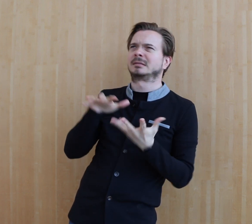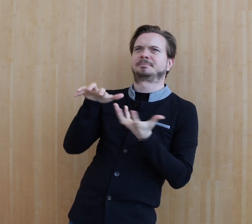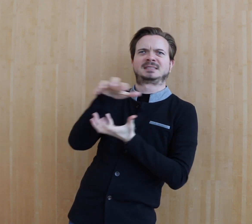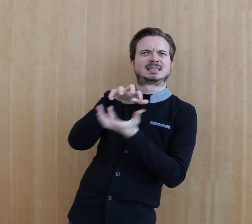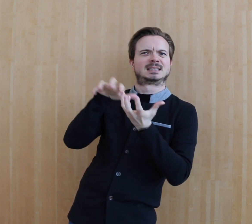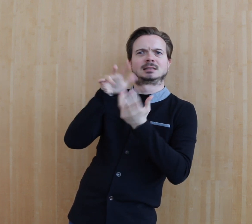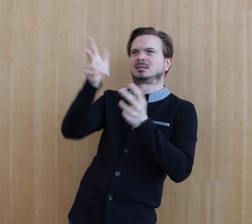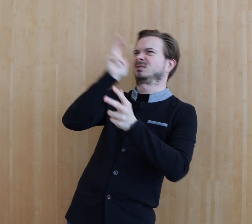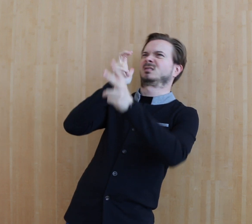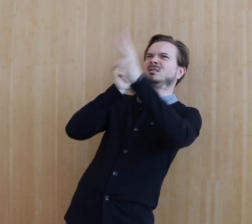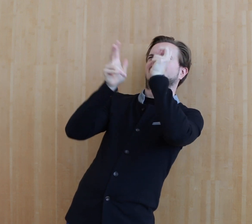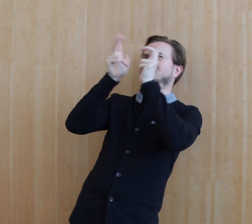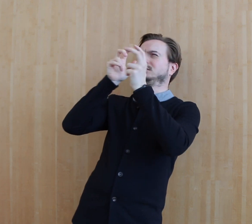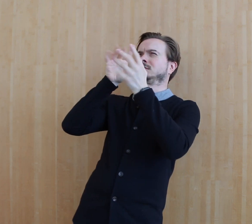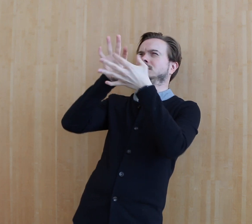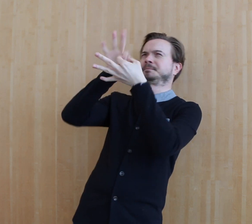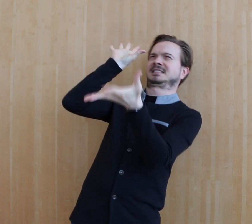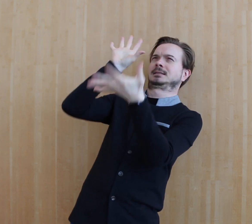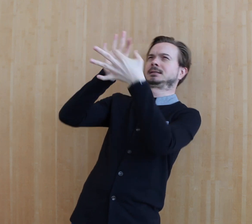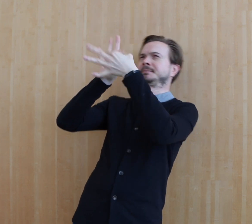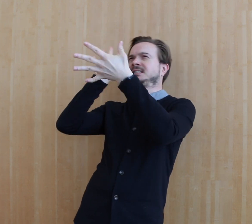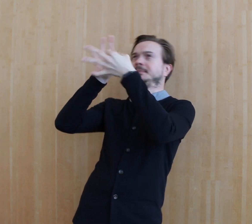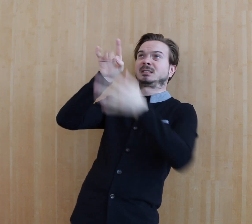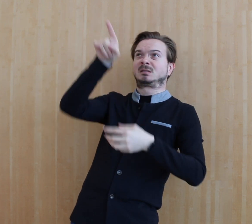The child gets a messy mixture of input and can not really connect to the original message that has been delivered.